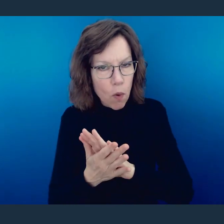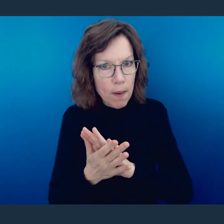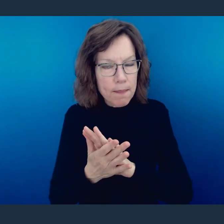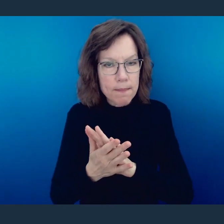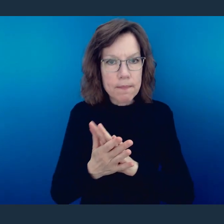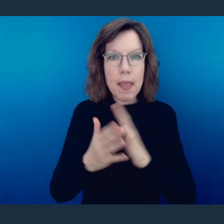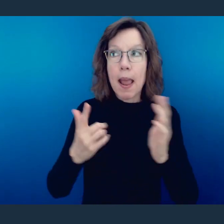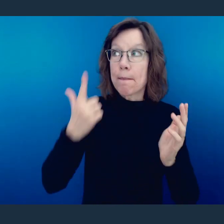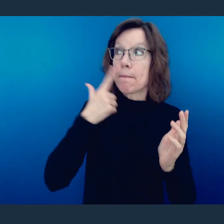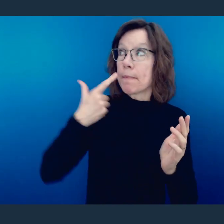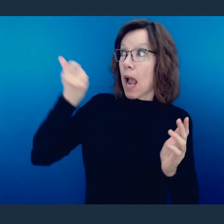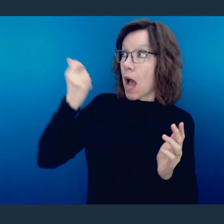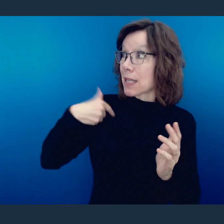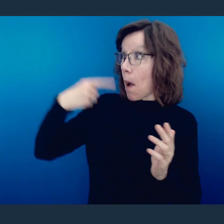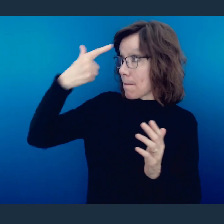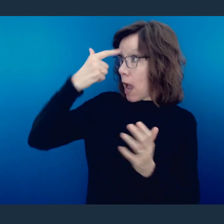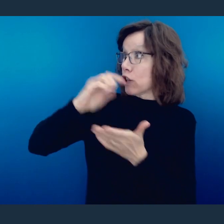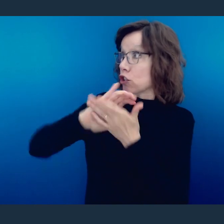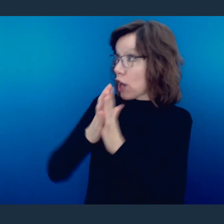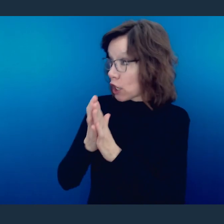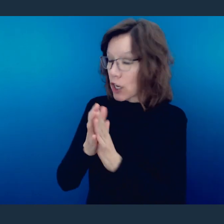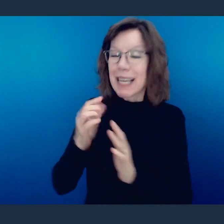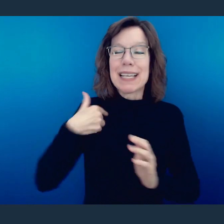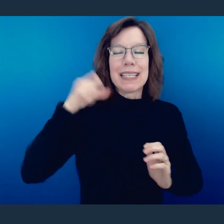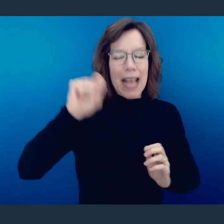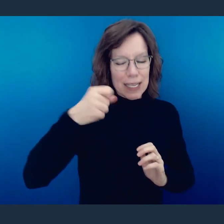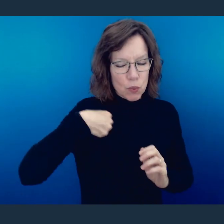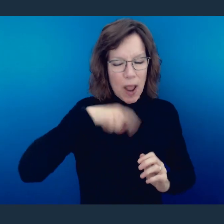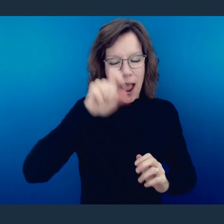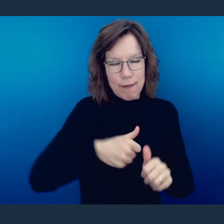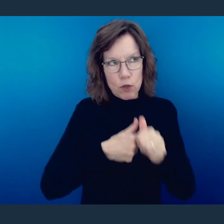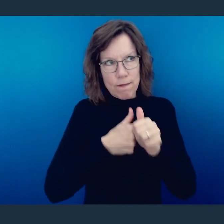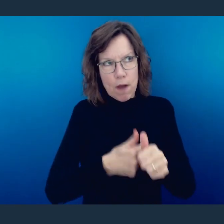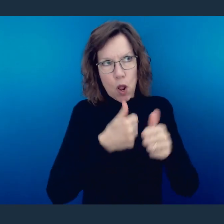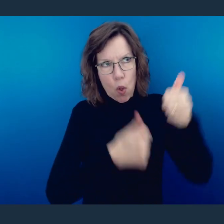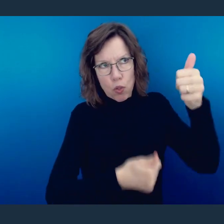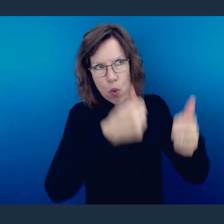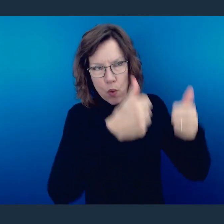of our minds, in light of the fact that, yes, we're subject to the authorities and that